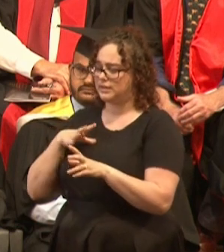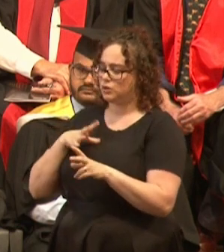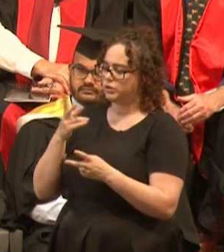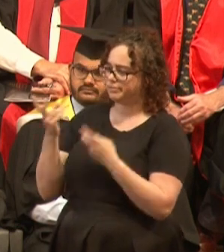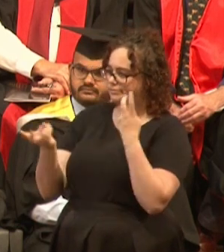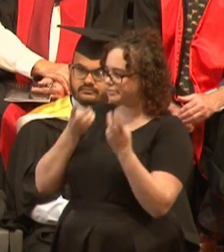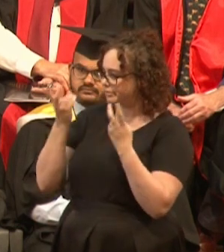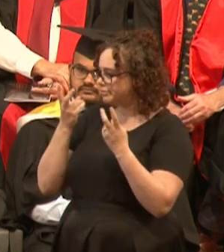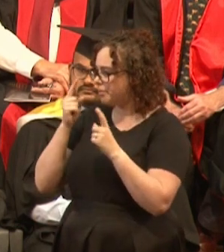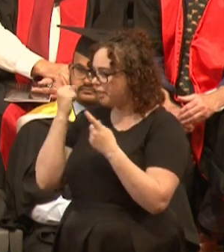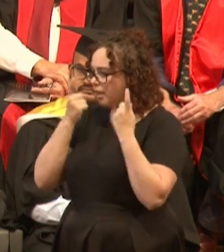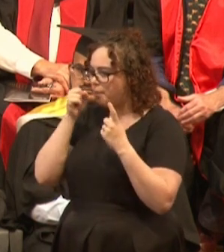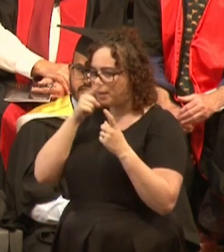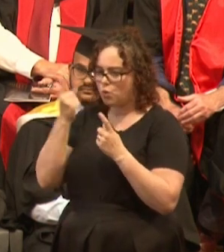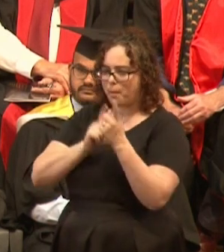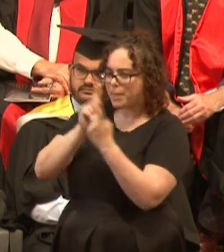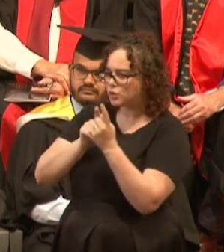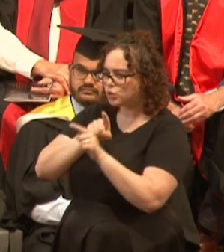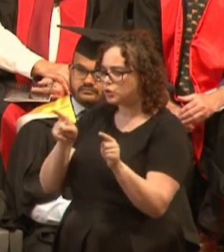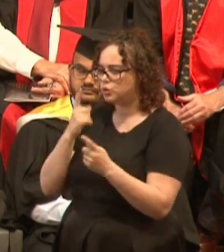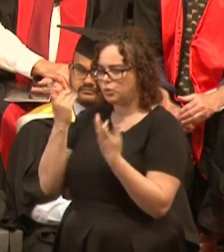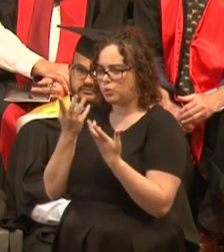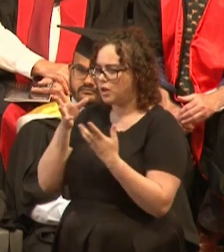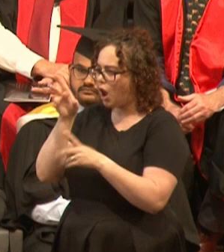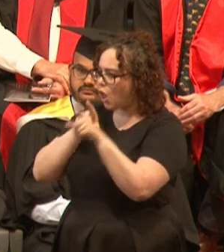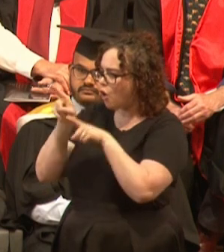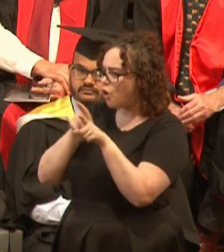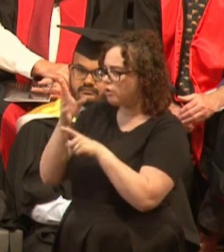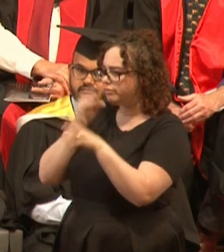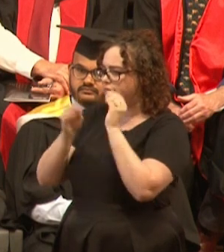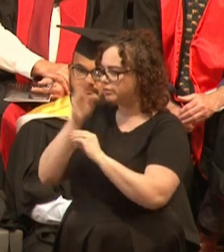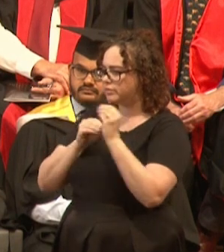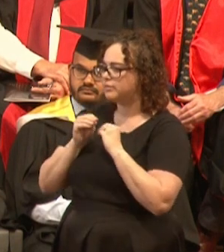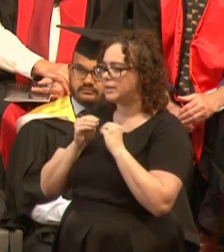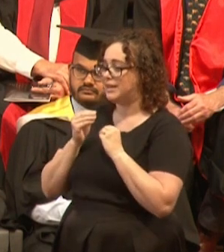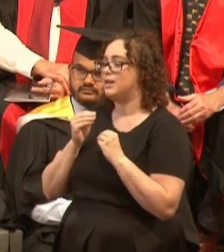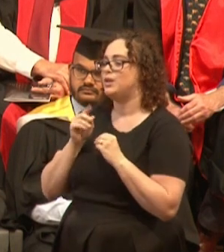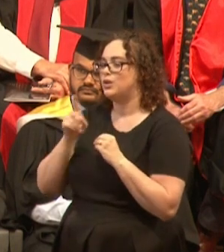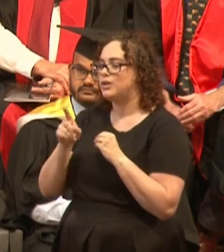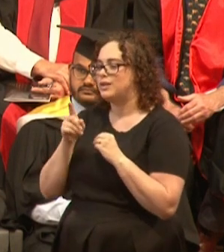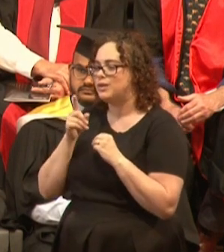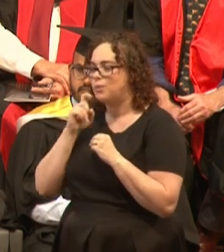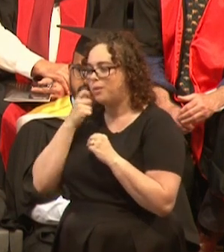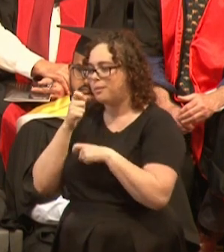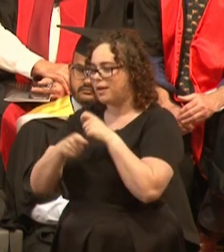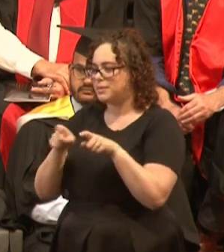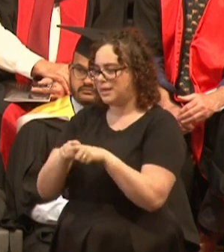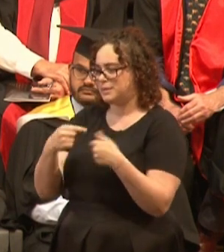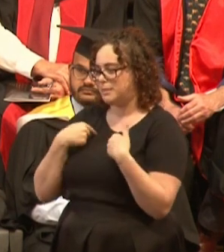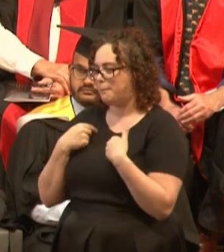You never know when you will be on opposite side of getting your ass kicked; Perth is small.